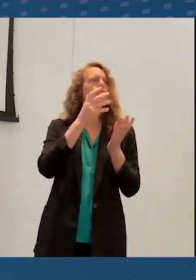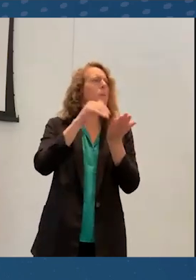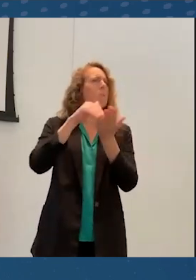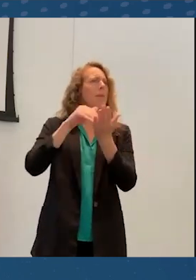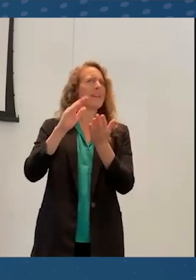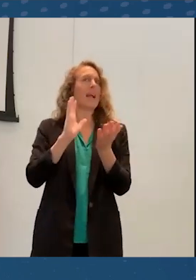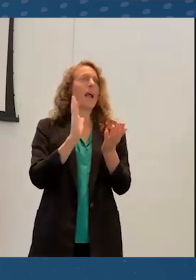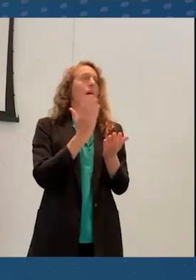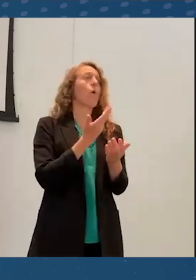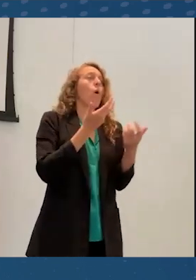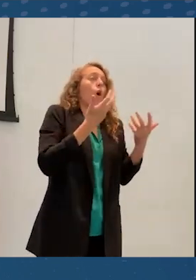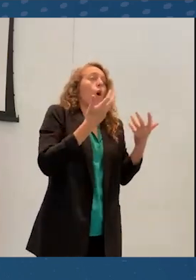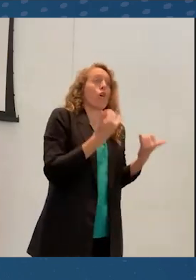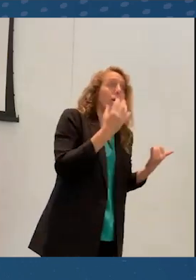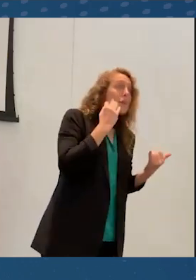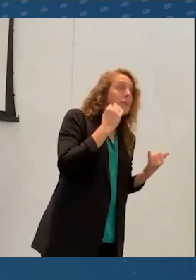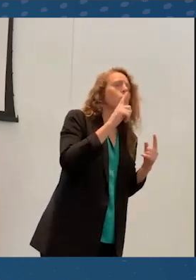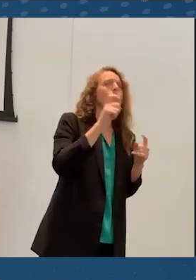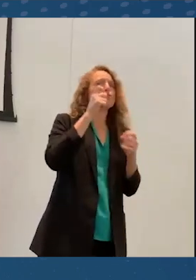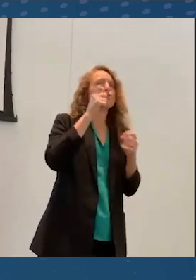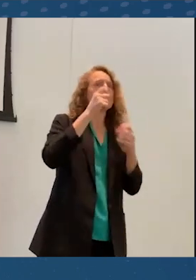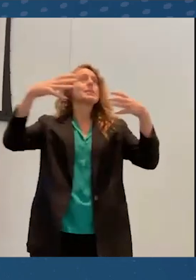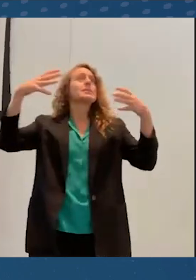And then another really key quote to this